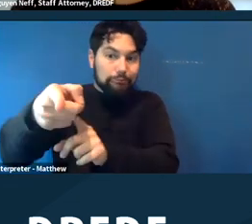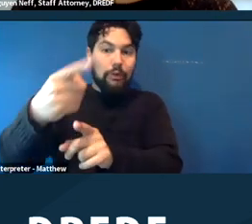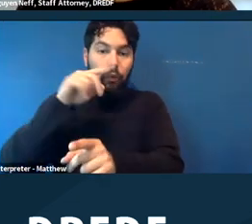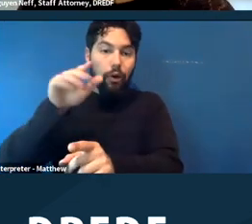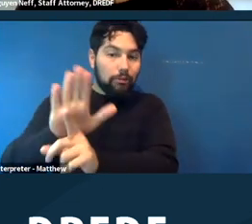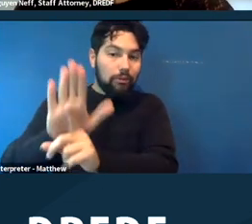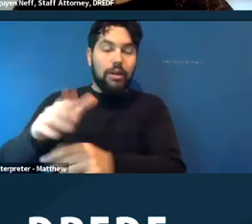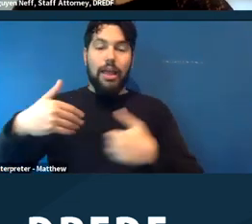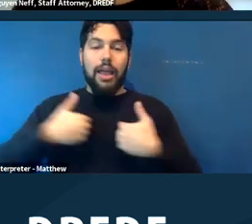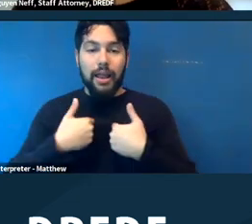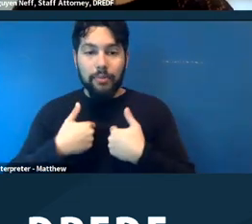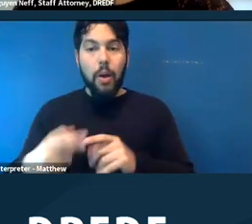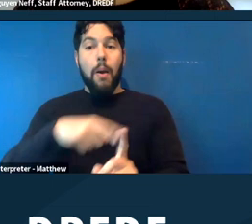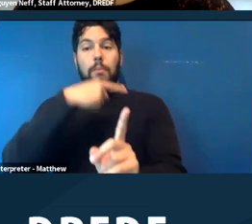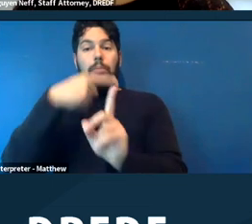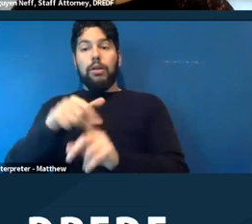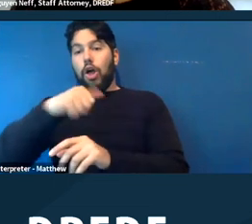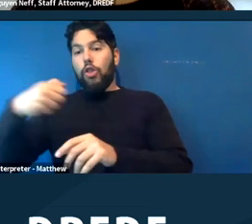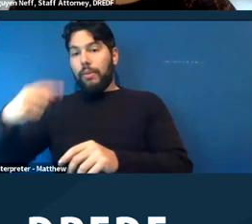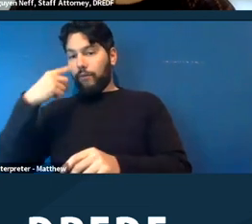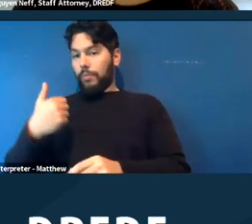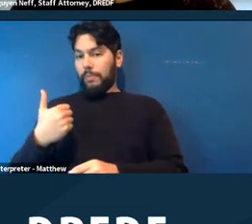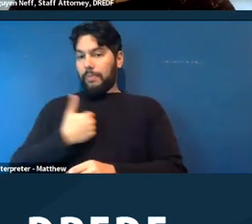And then you would need an additional bag for yourself. You should be able to ask for